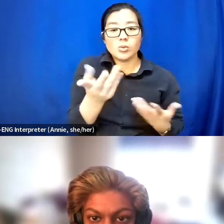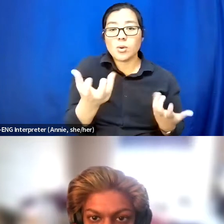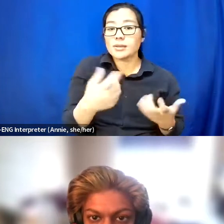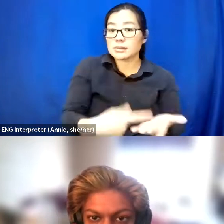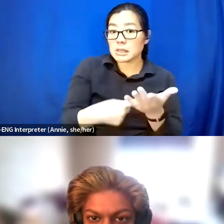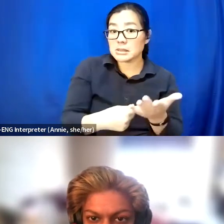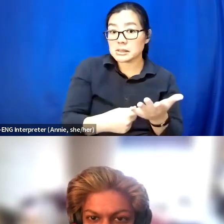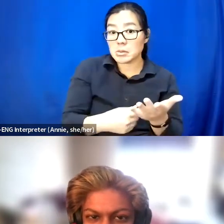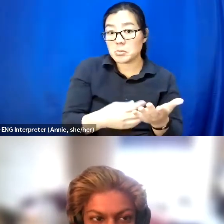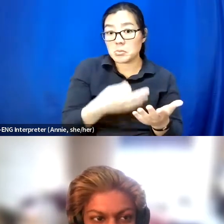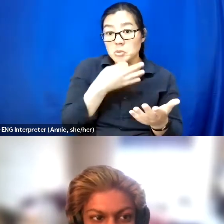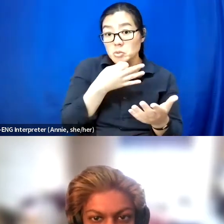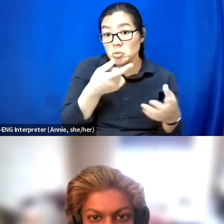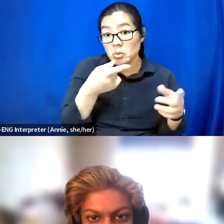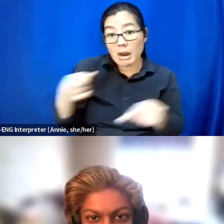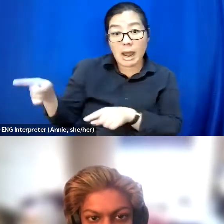that we could all come to, that would be awesome.